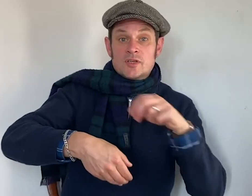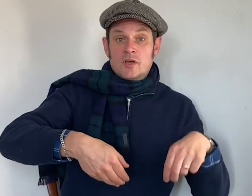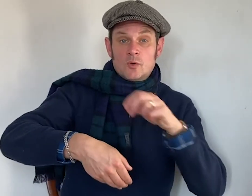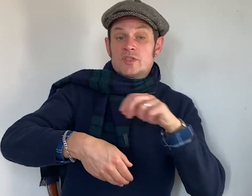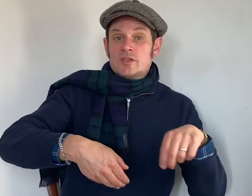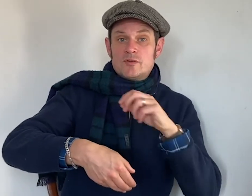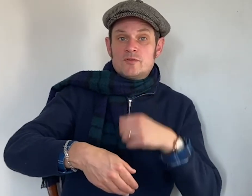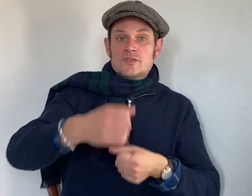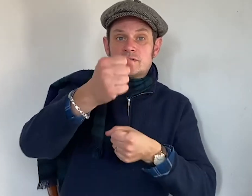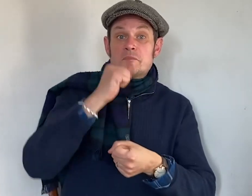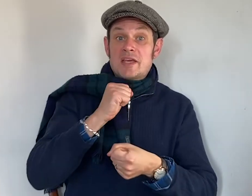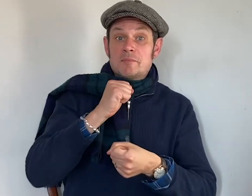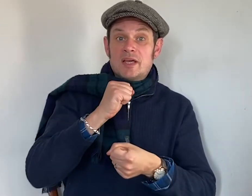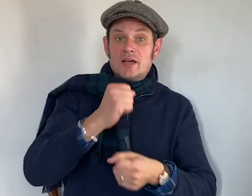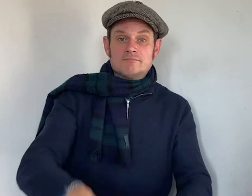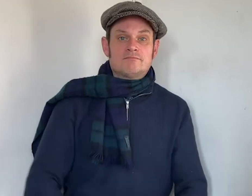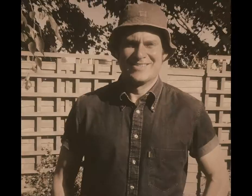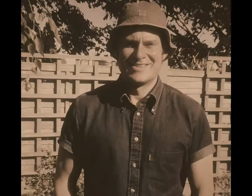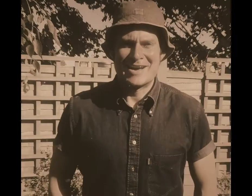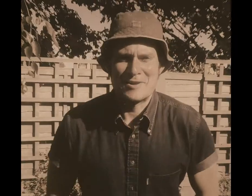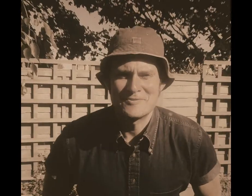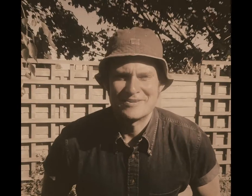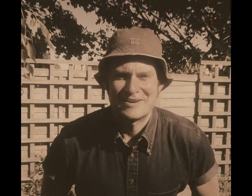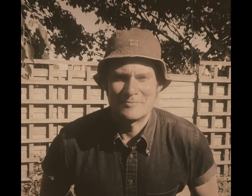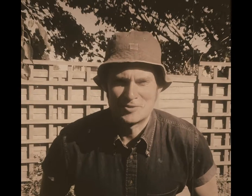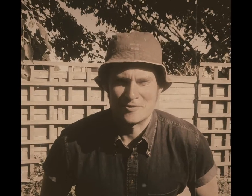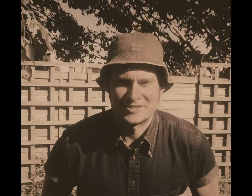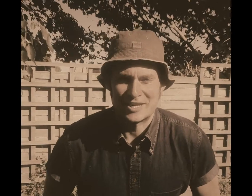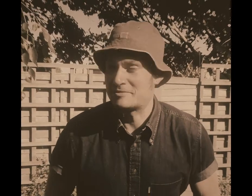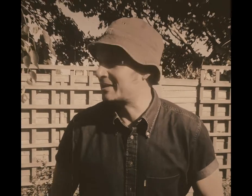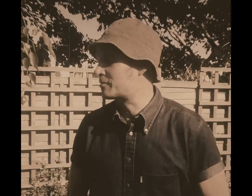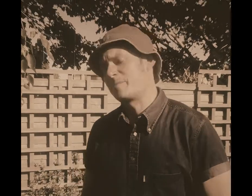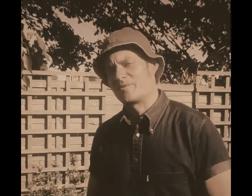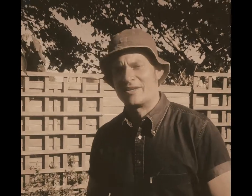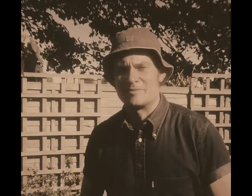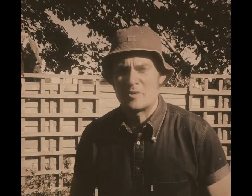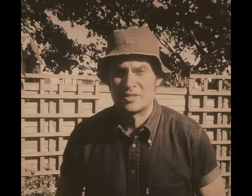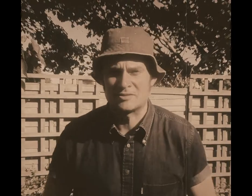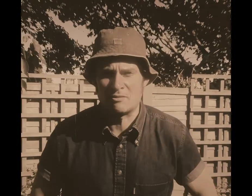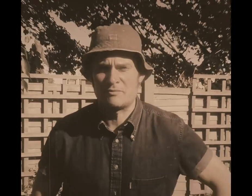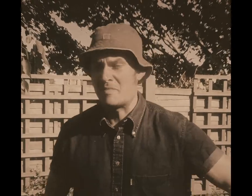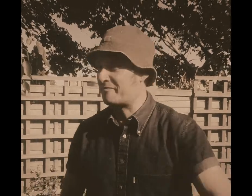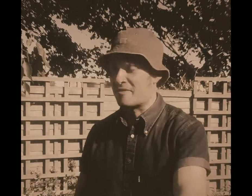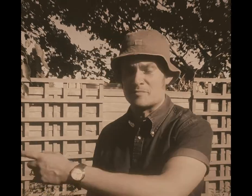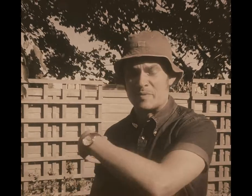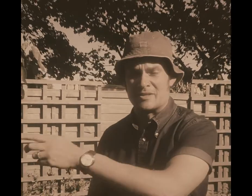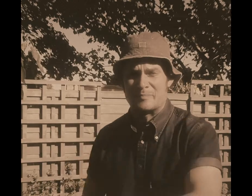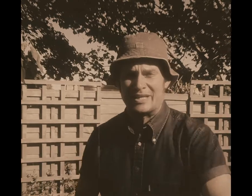which are used to make beer. Hello, I'm George, I'm taking a quick break at the moment 'cause all of my farm's been completely overrun by